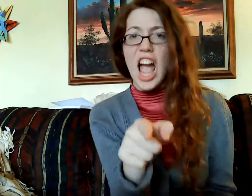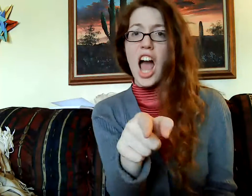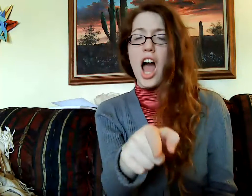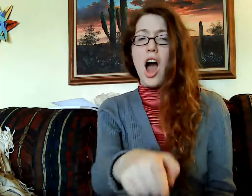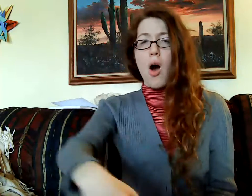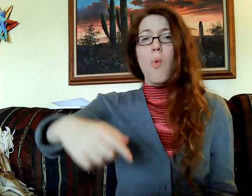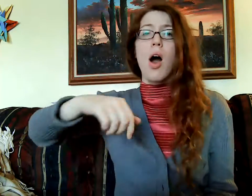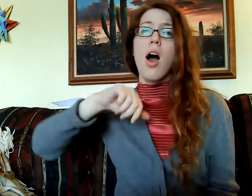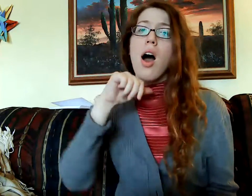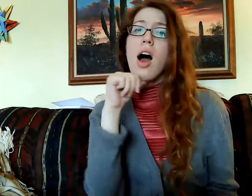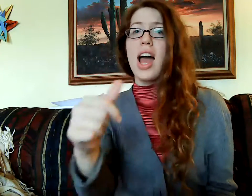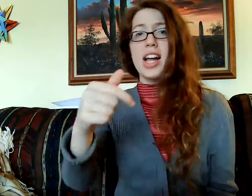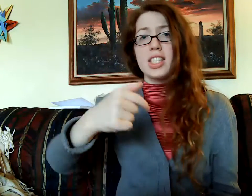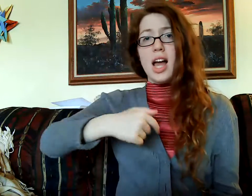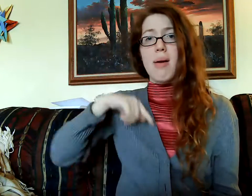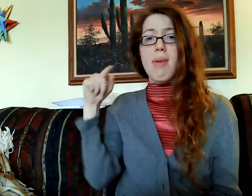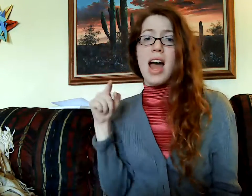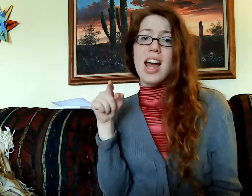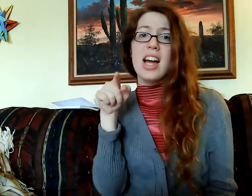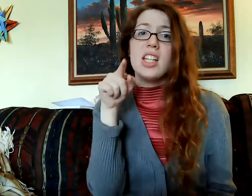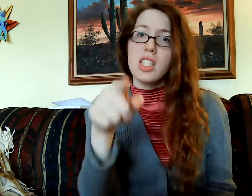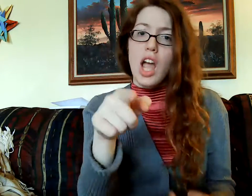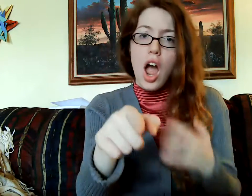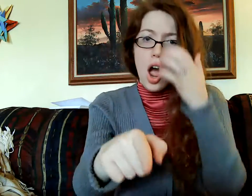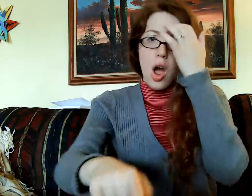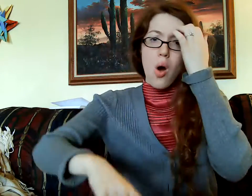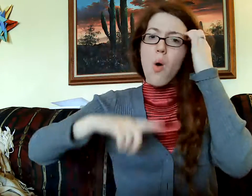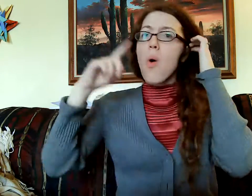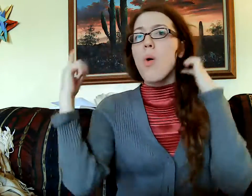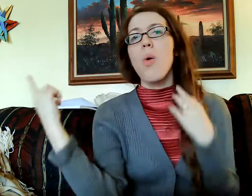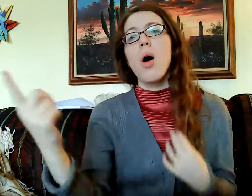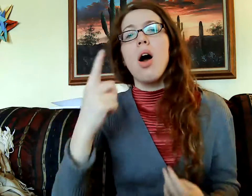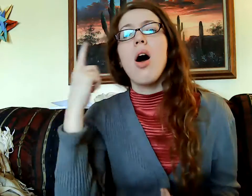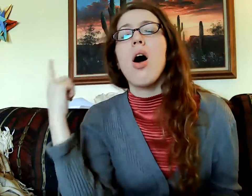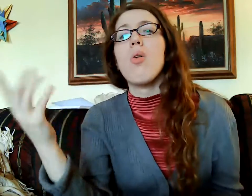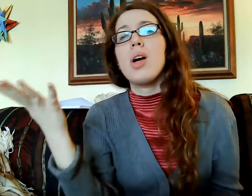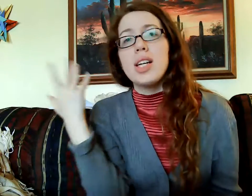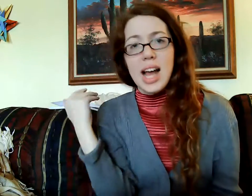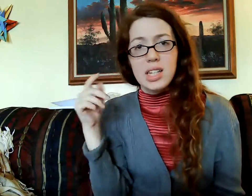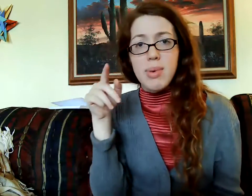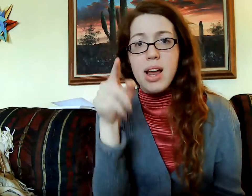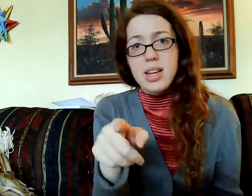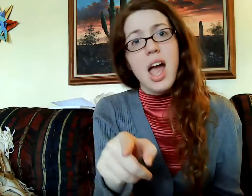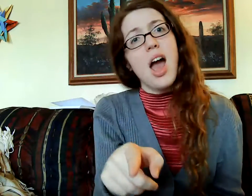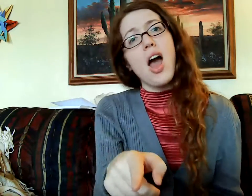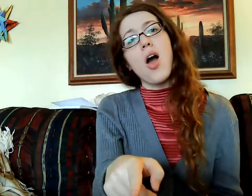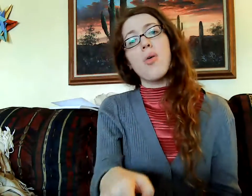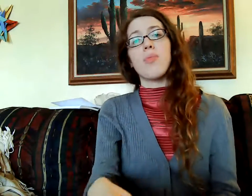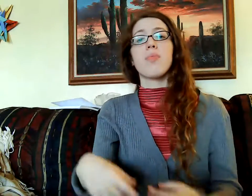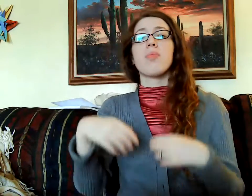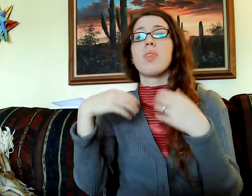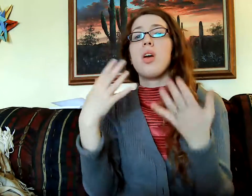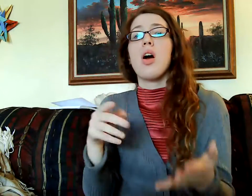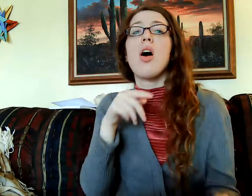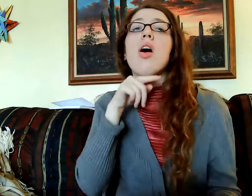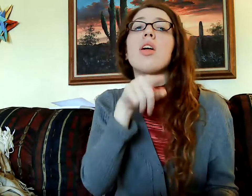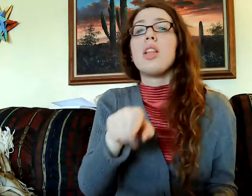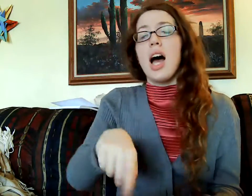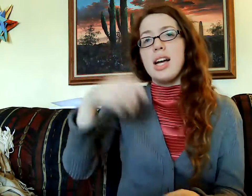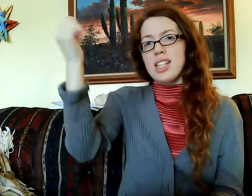(IT'S) YOU. NOT ME, (IT'S) YOU. ALWAYS WAS YOU! ALL LIES